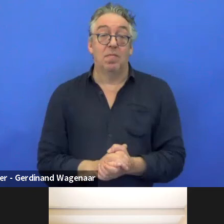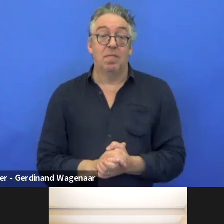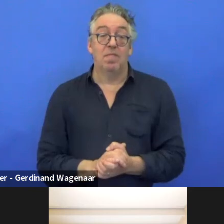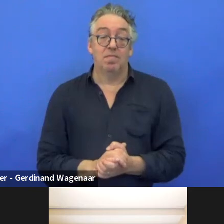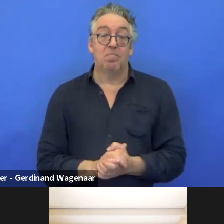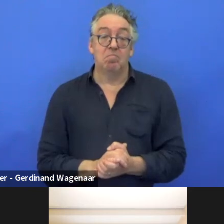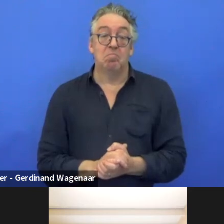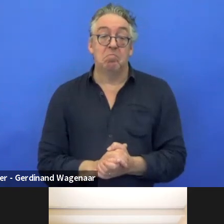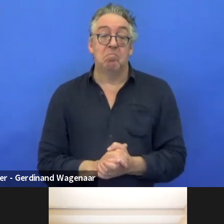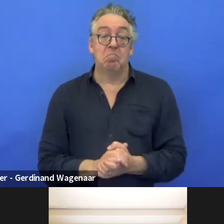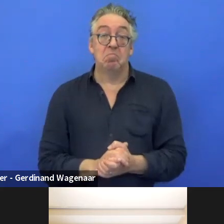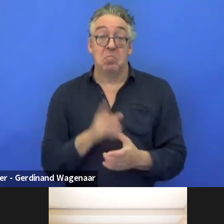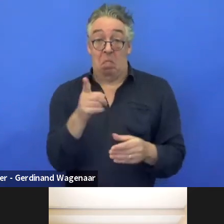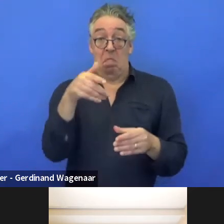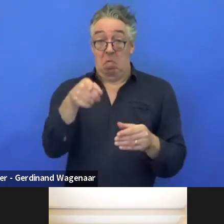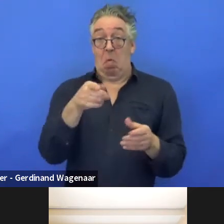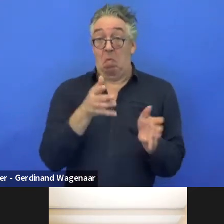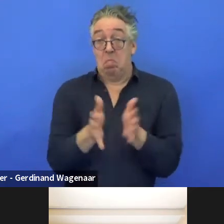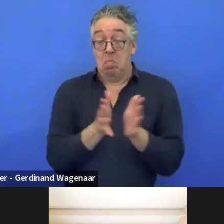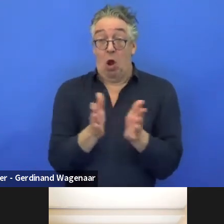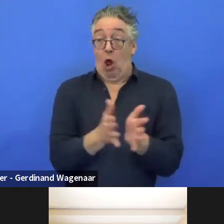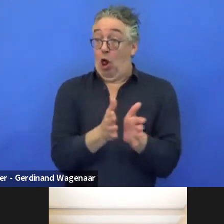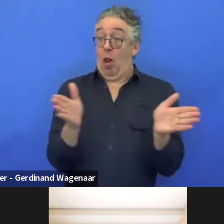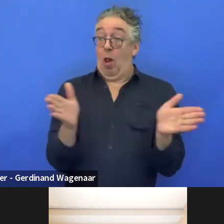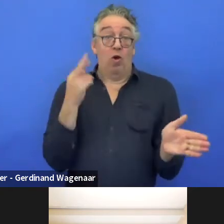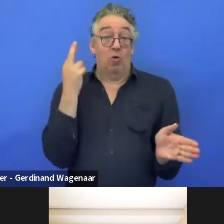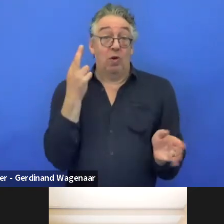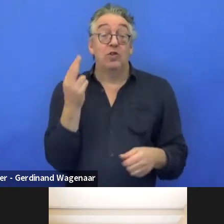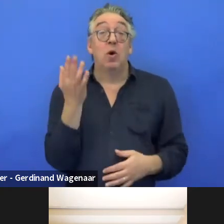It covered a lot of reasons why EBU has been involved